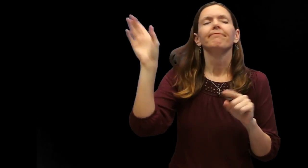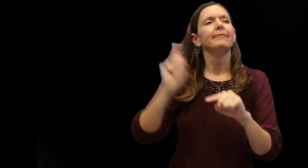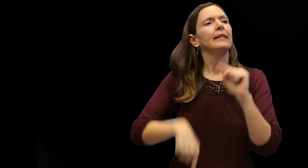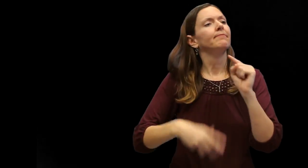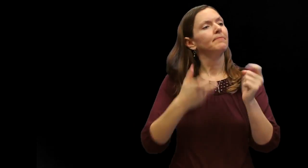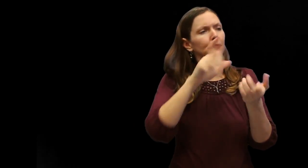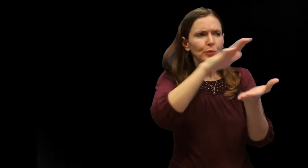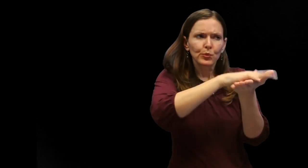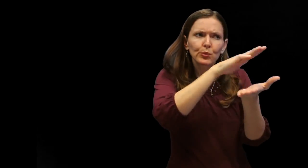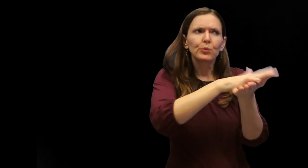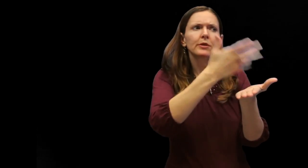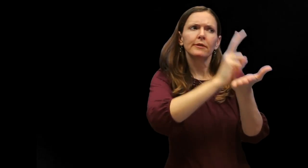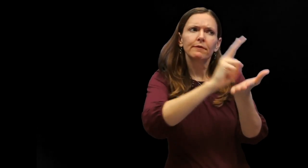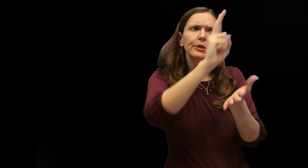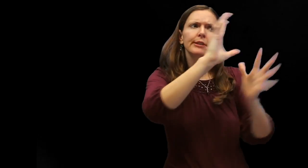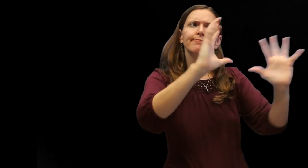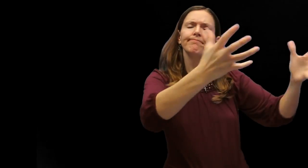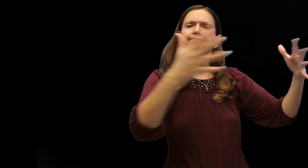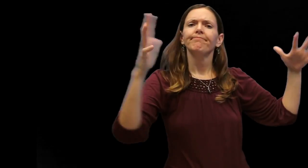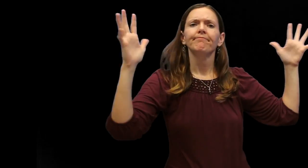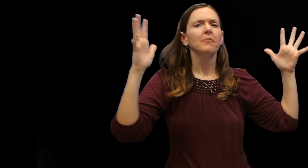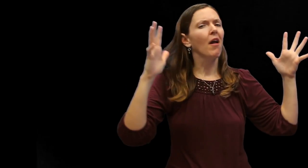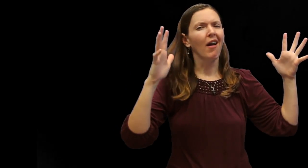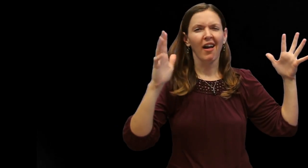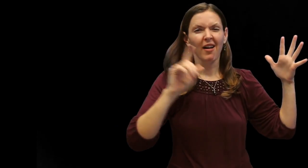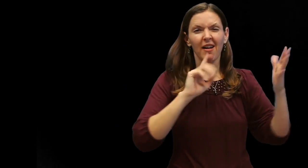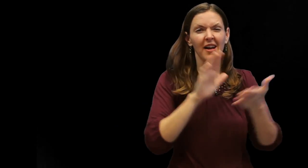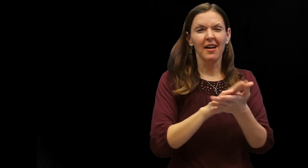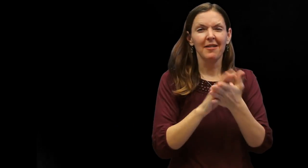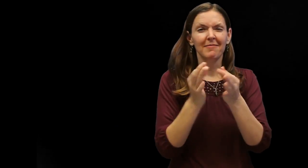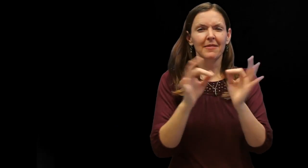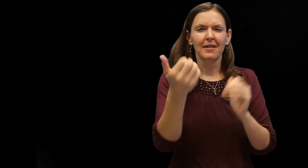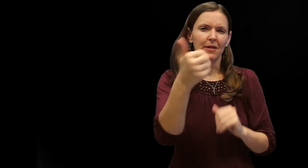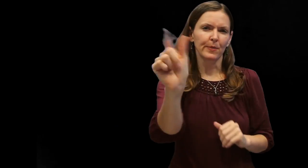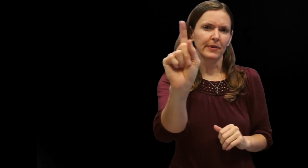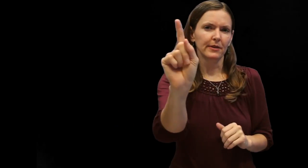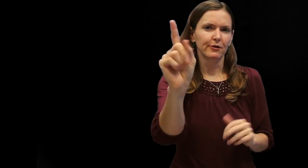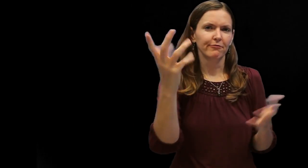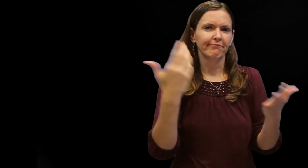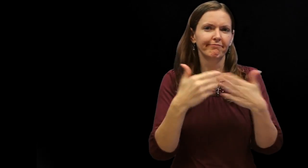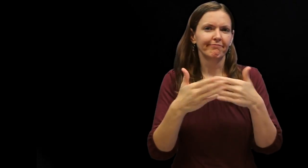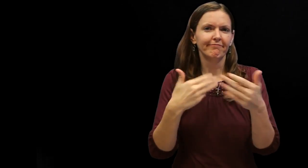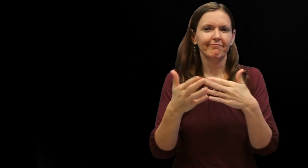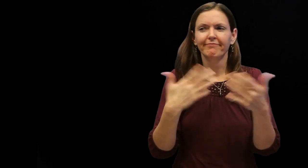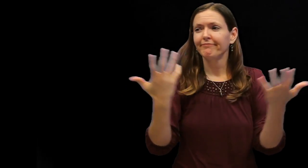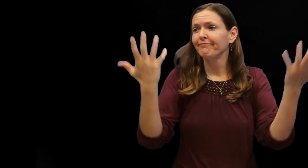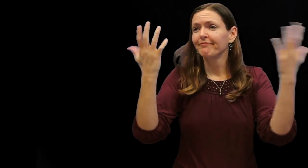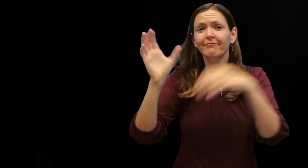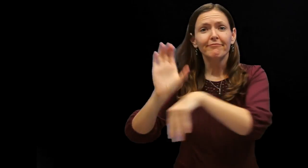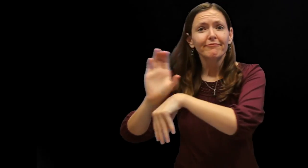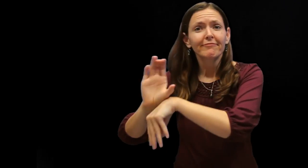Academic language doesn't have to be at a school or a university. Actually, academic language can occur anywhere!